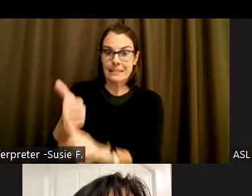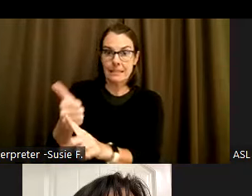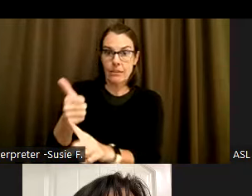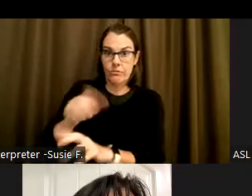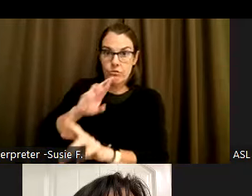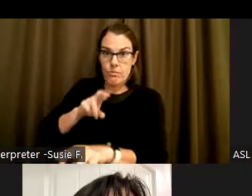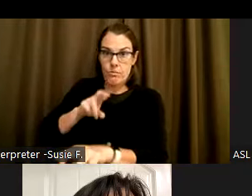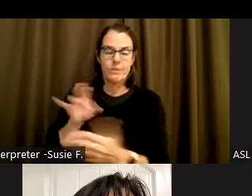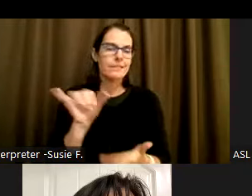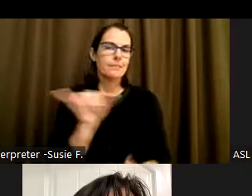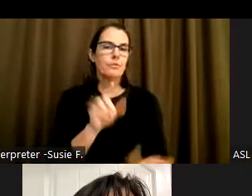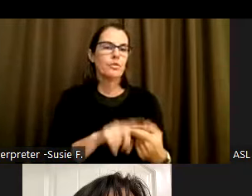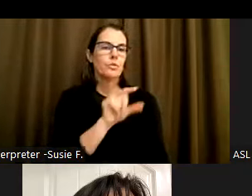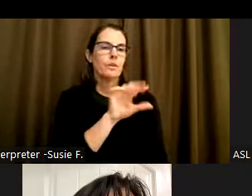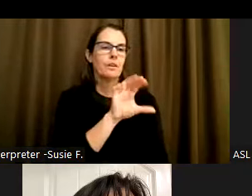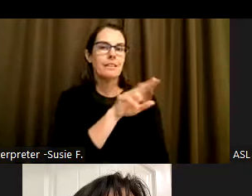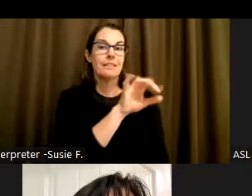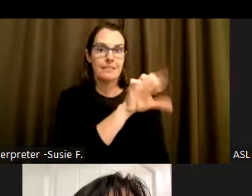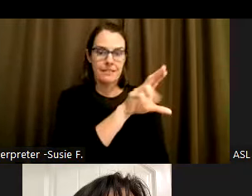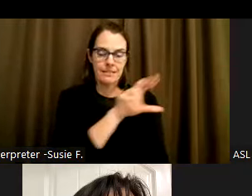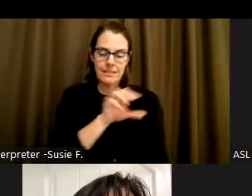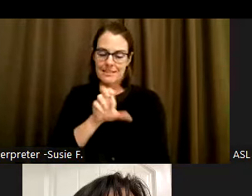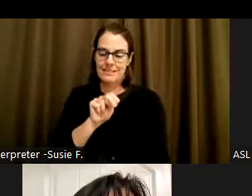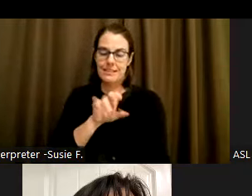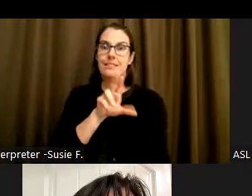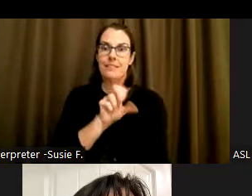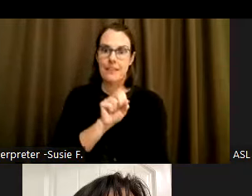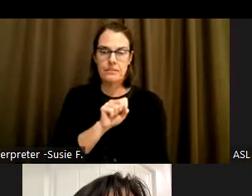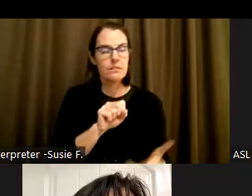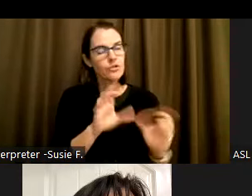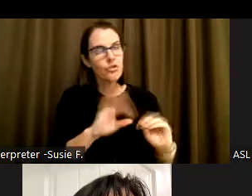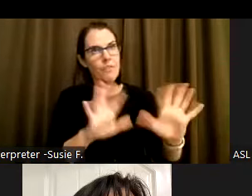so it can be affected by obviously how people perceive each themselves,